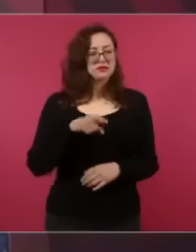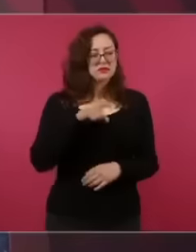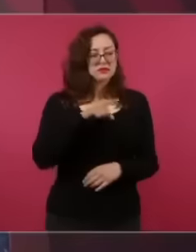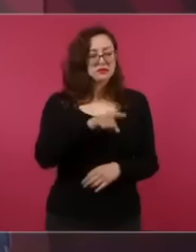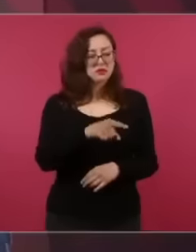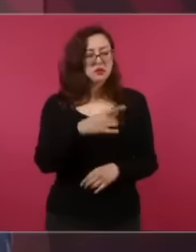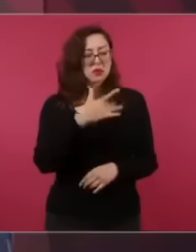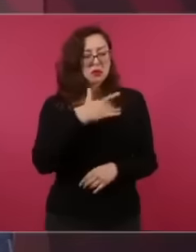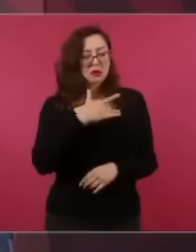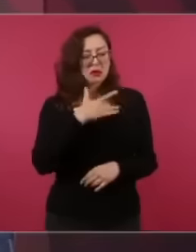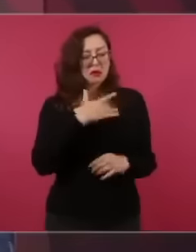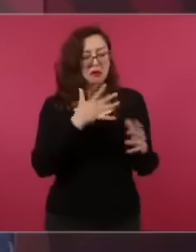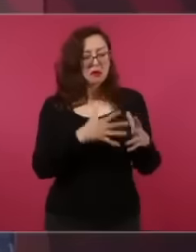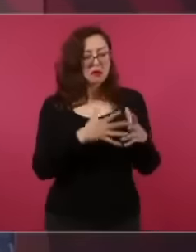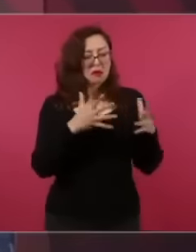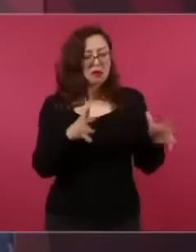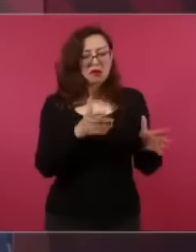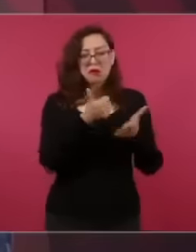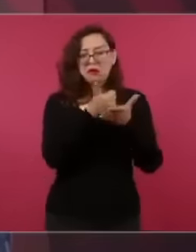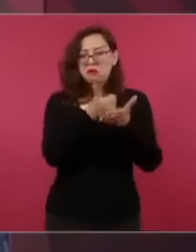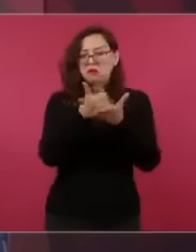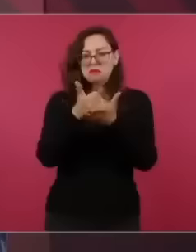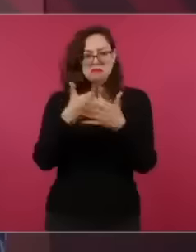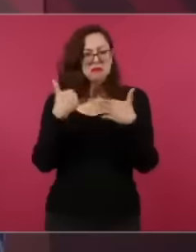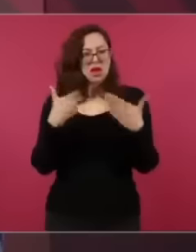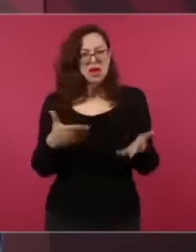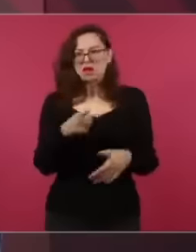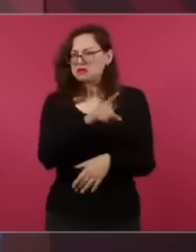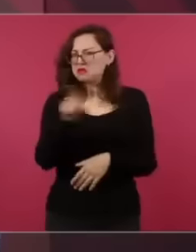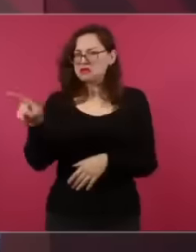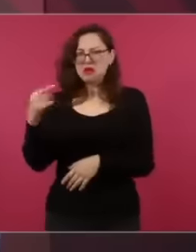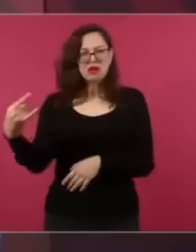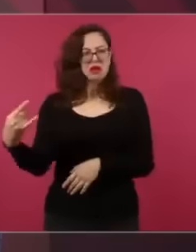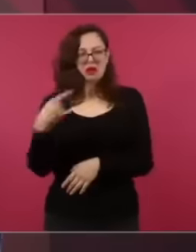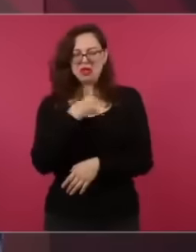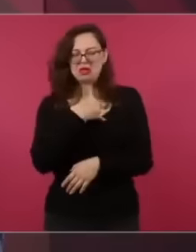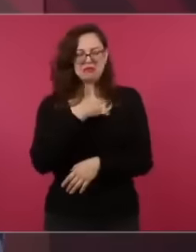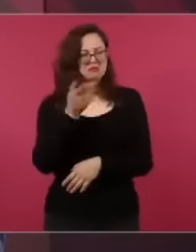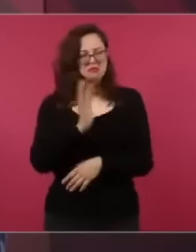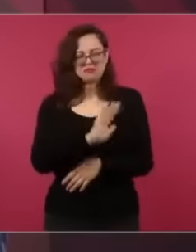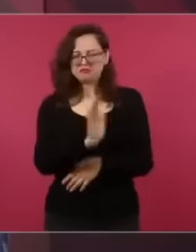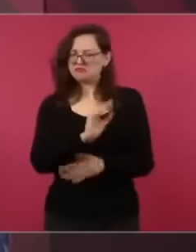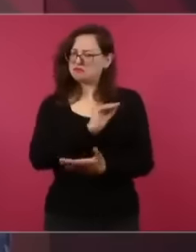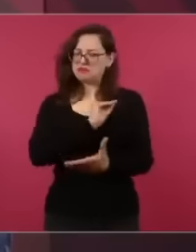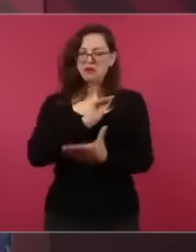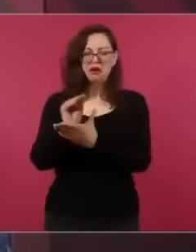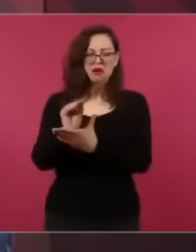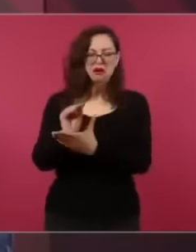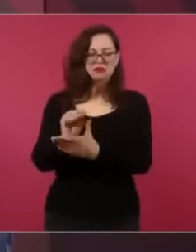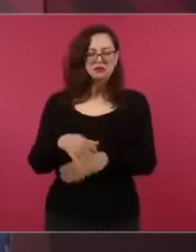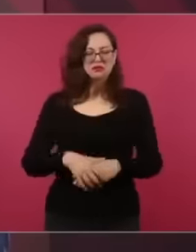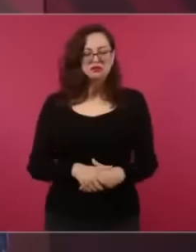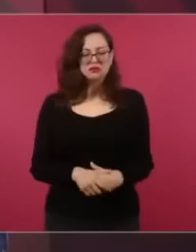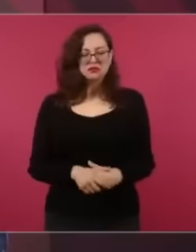ungrateful, think about your